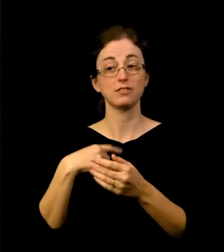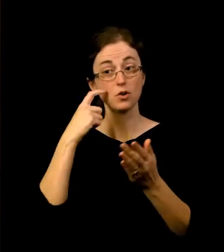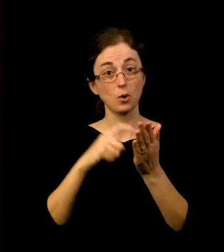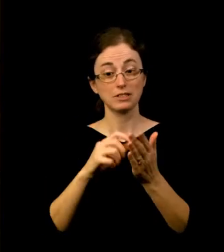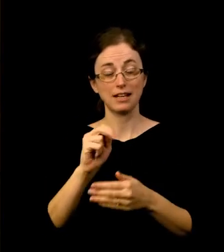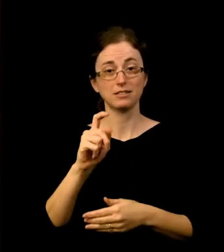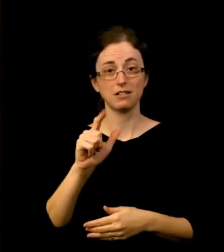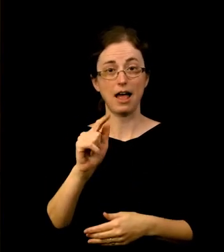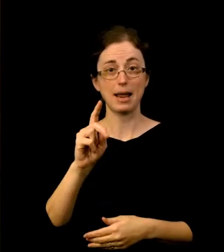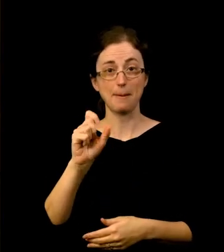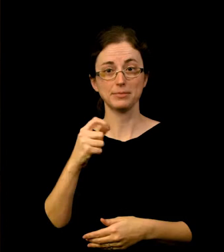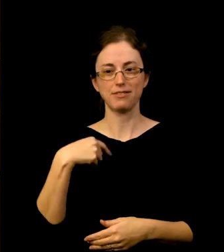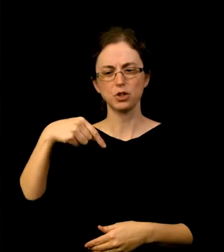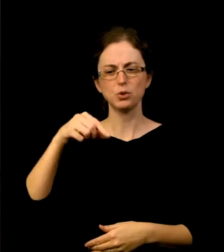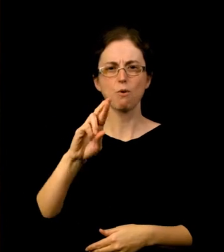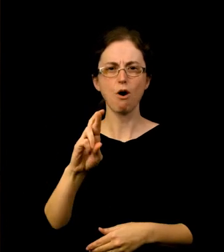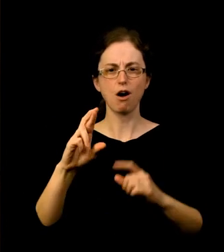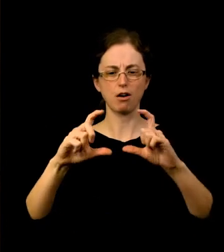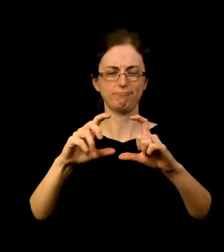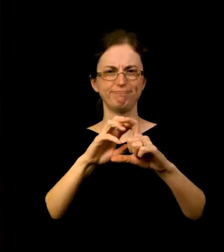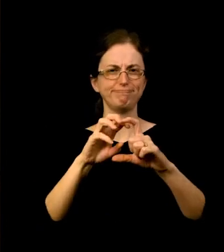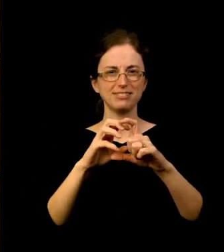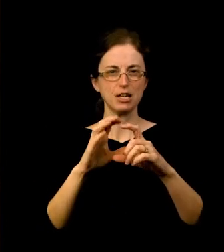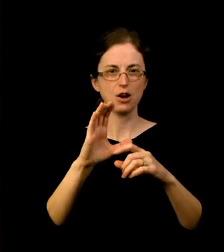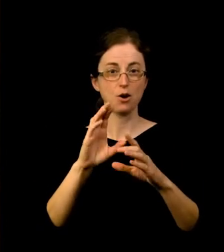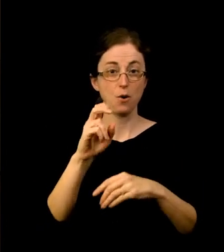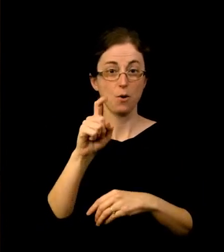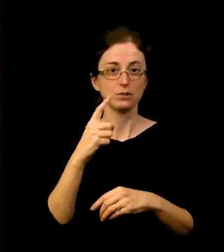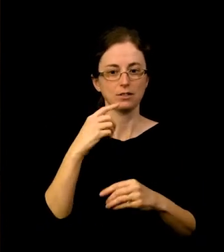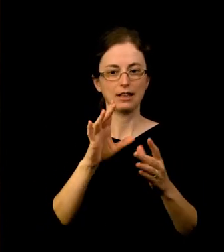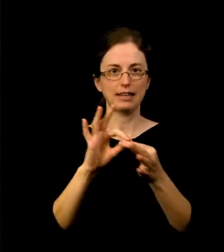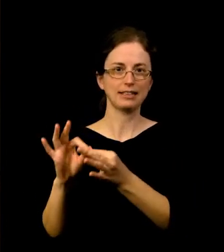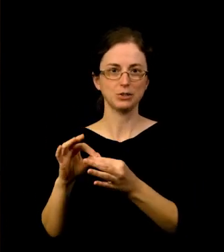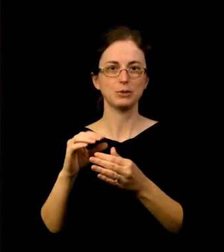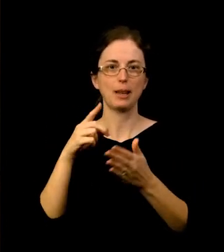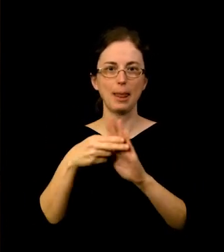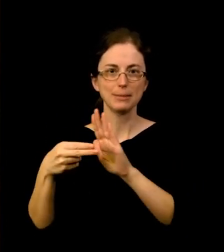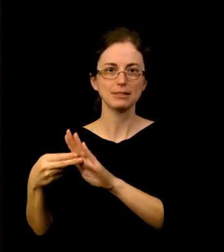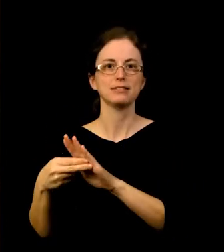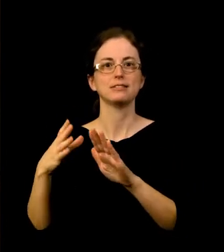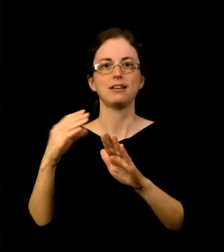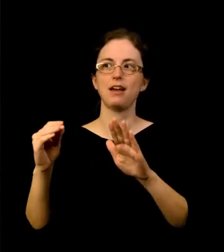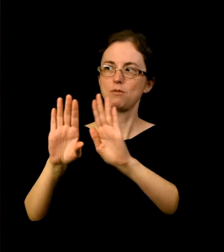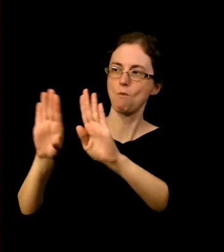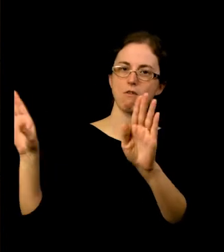These codes linked to digital accessible labels, all of the object labels and wall text in the exhibition are in this accessible format.